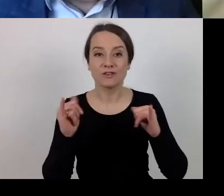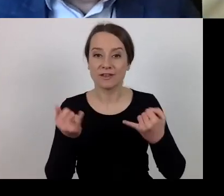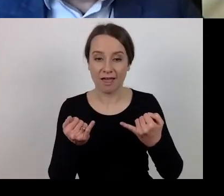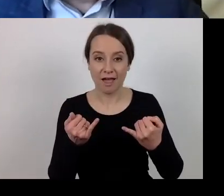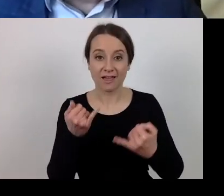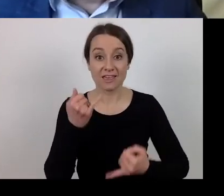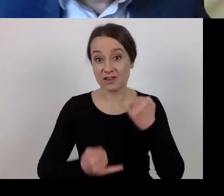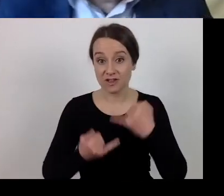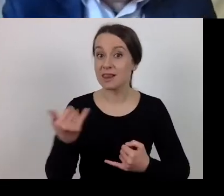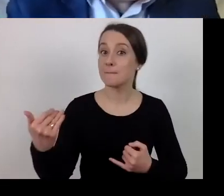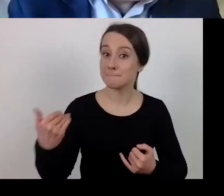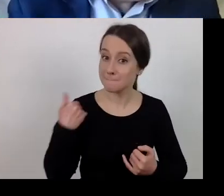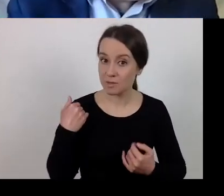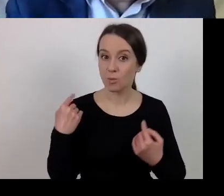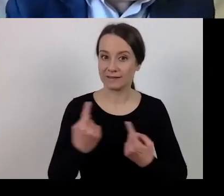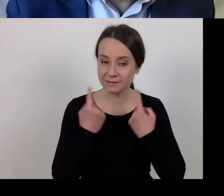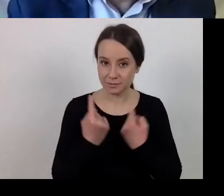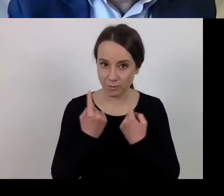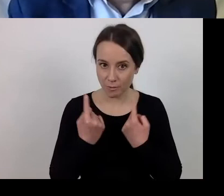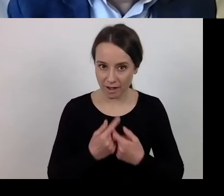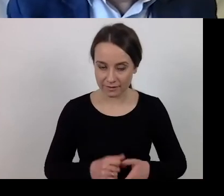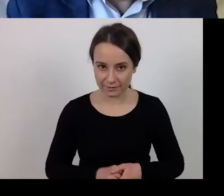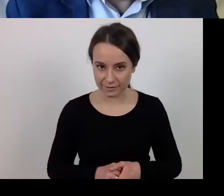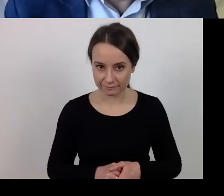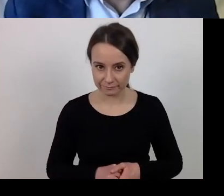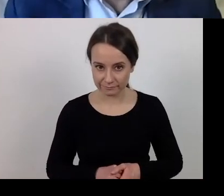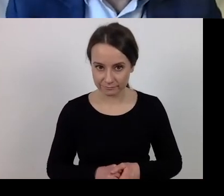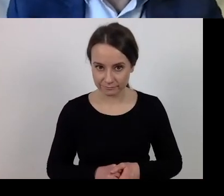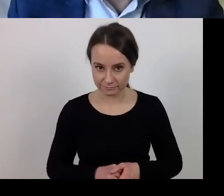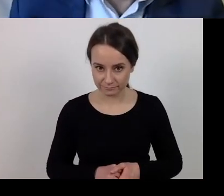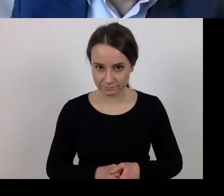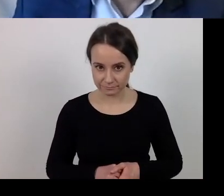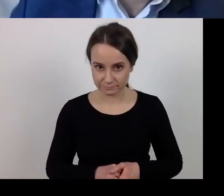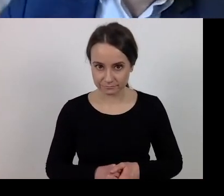caused by activities of persons in a state of extreme necessity,